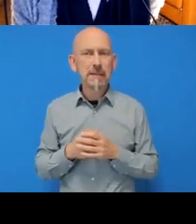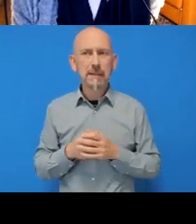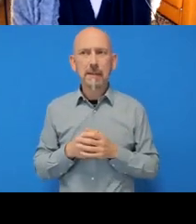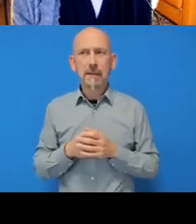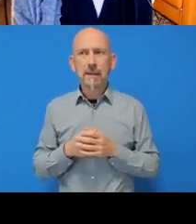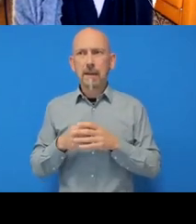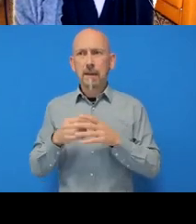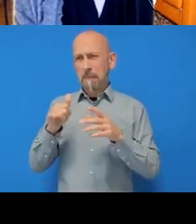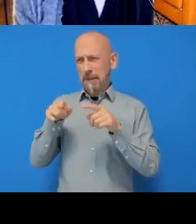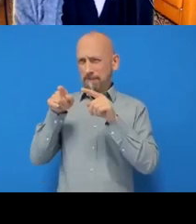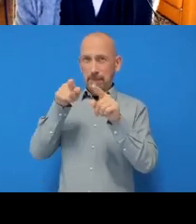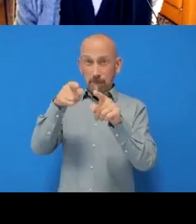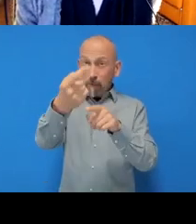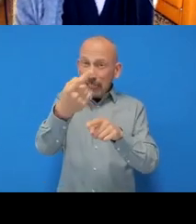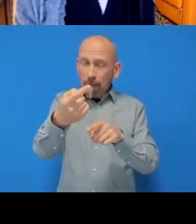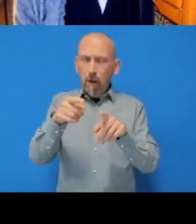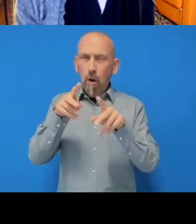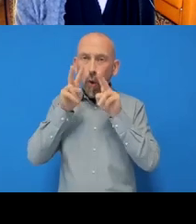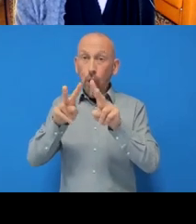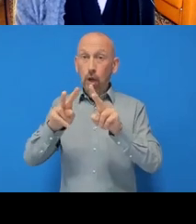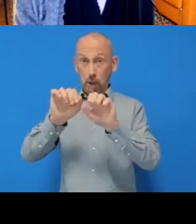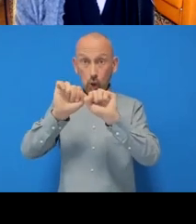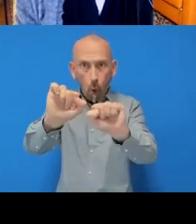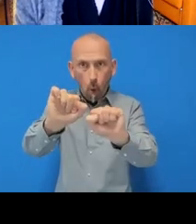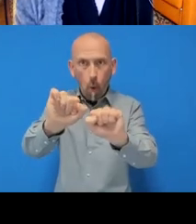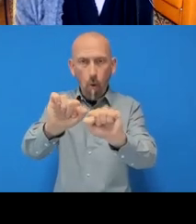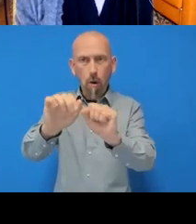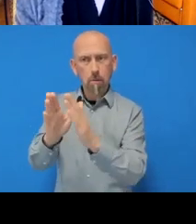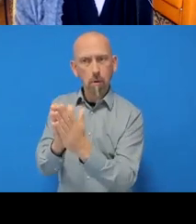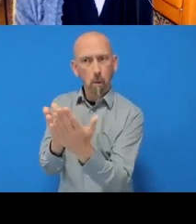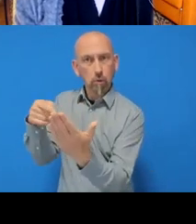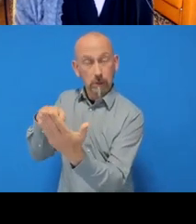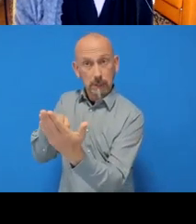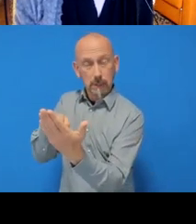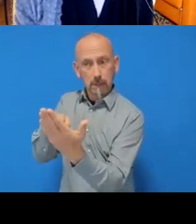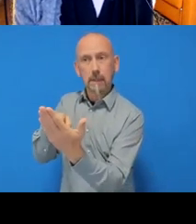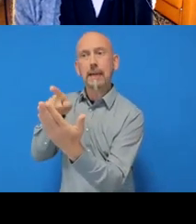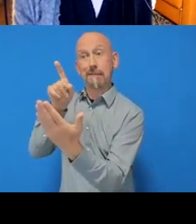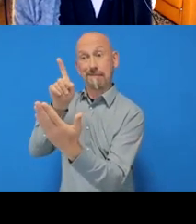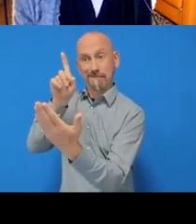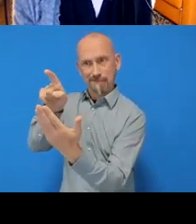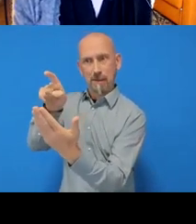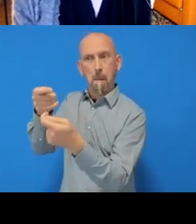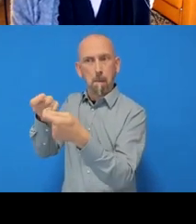in your version of the repository to make the pull request first. I’ve also got stuck in the past trying